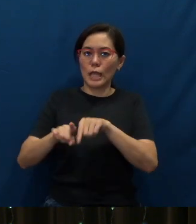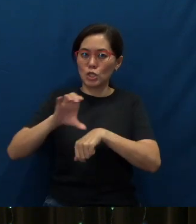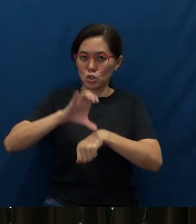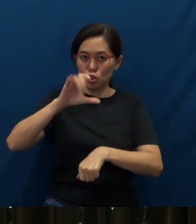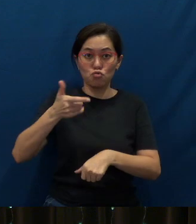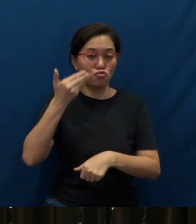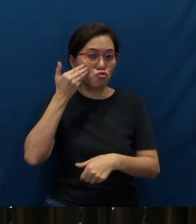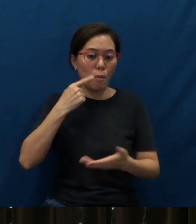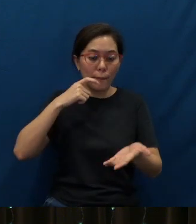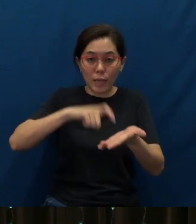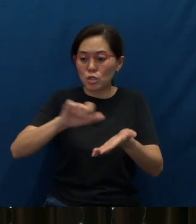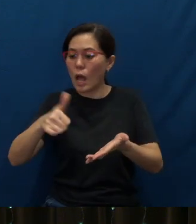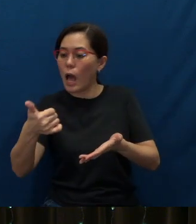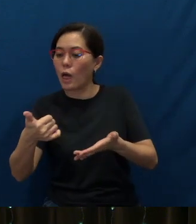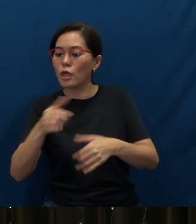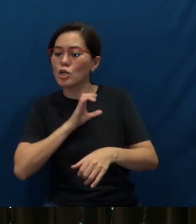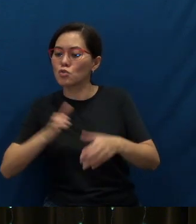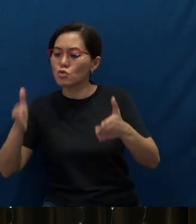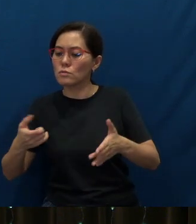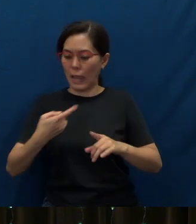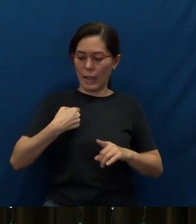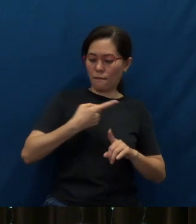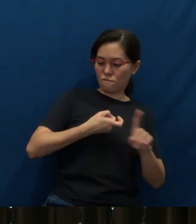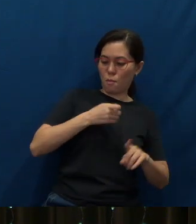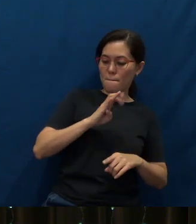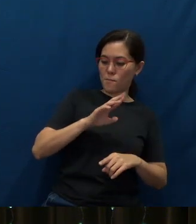You know, if you mention to other Christians, that, “I'm from Bartley Christian Church.”